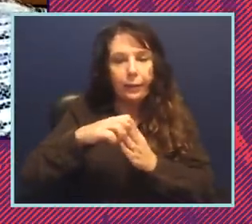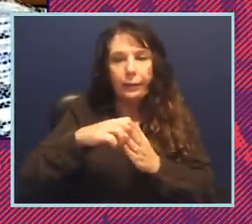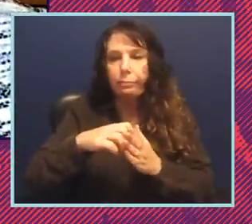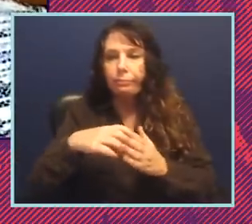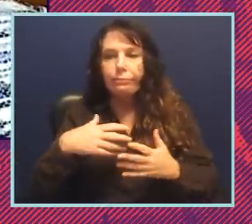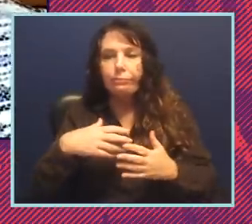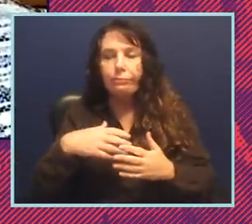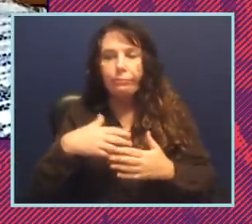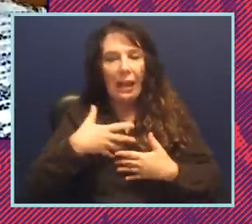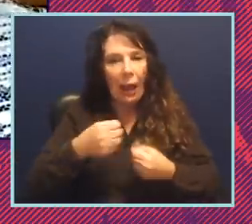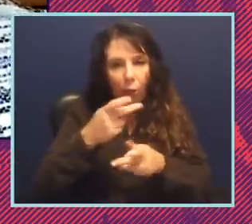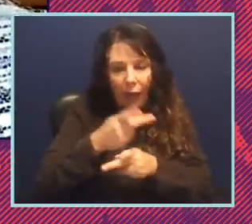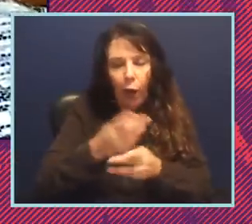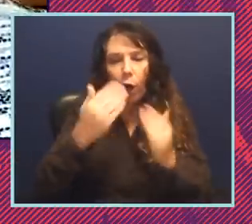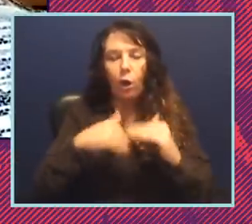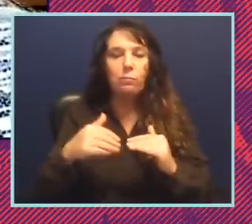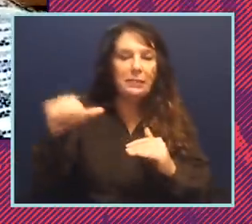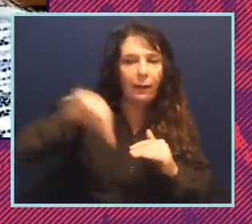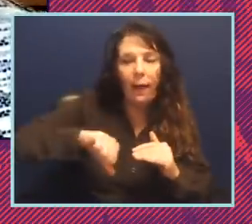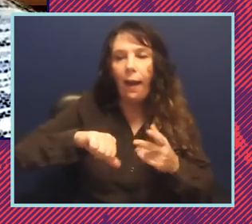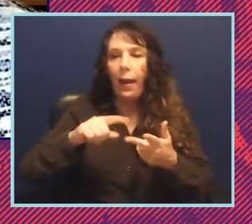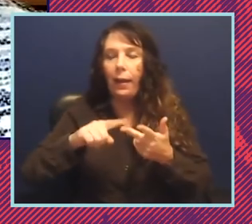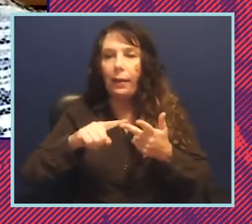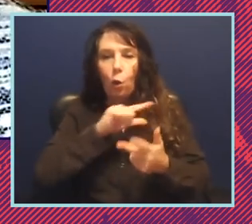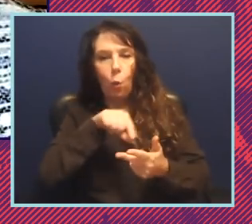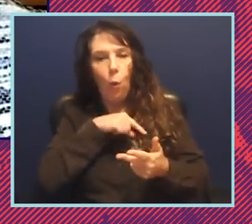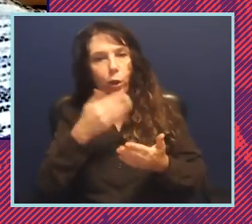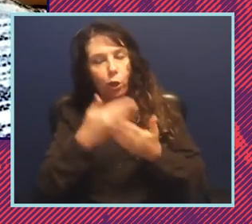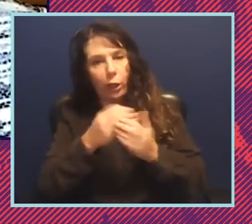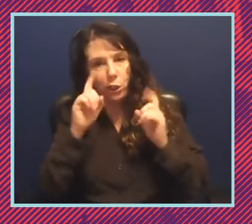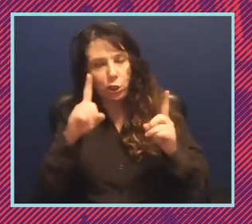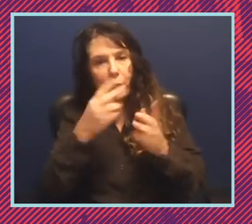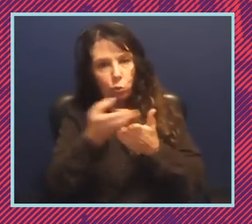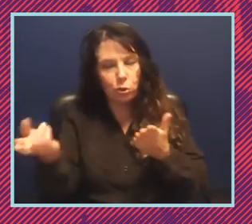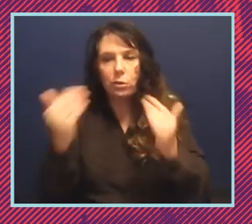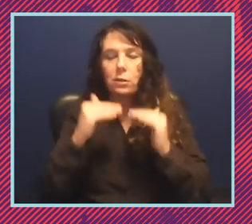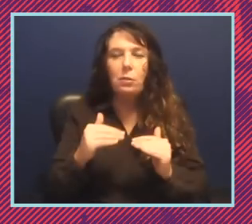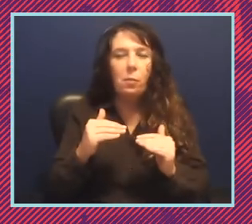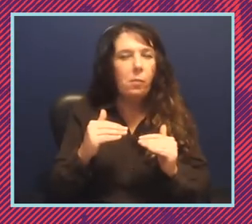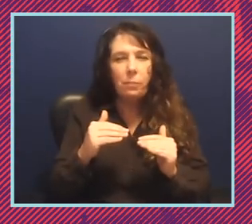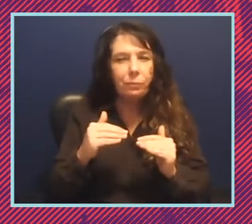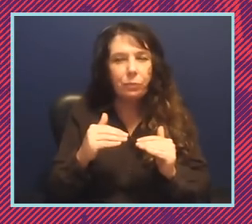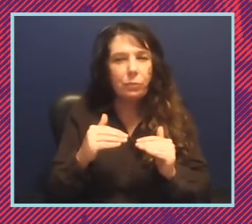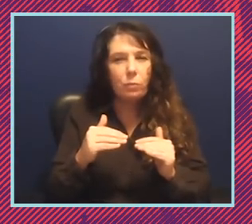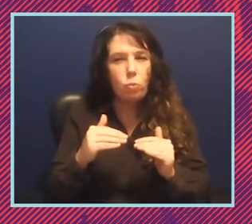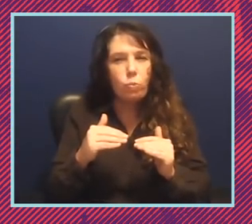ballot that deny the you know quality educational resources you know and so you know we're still you